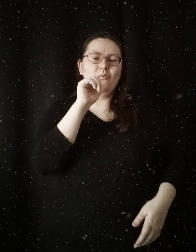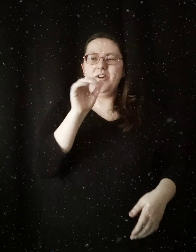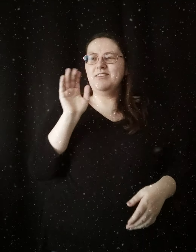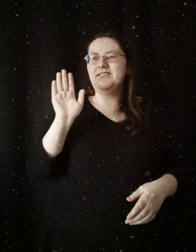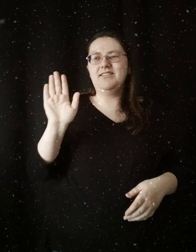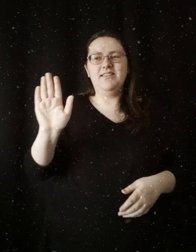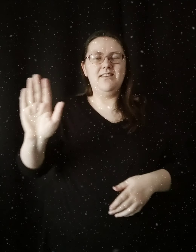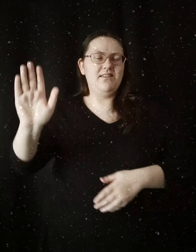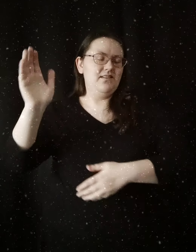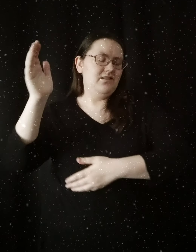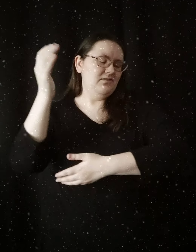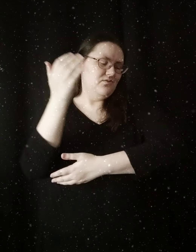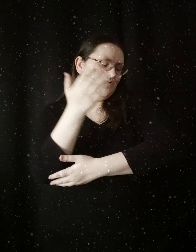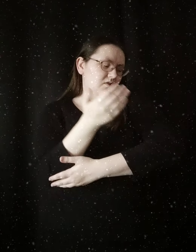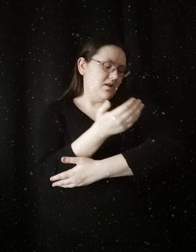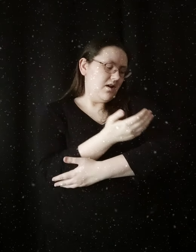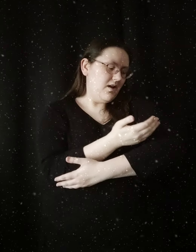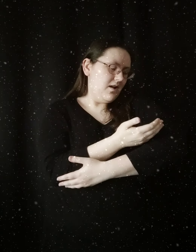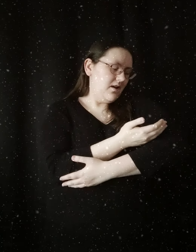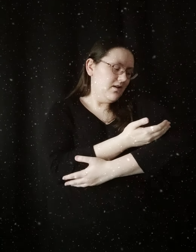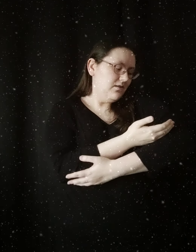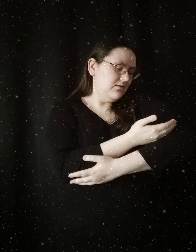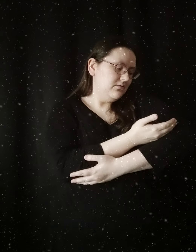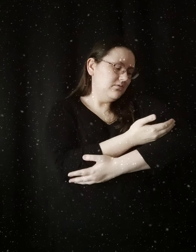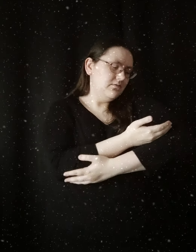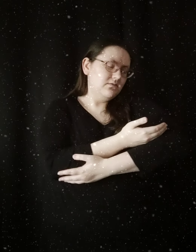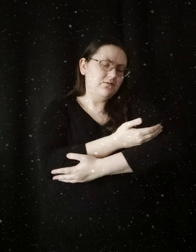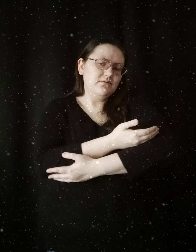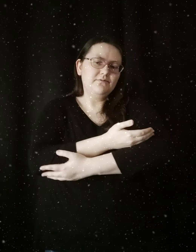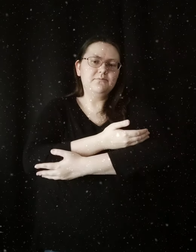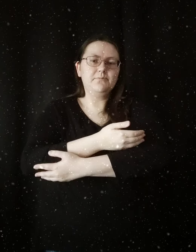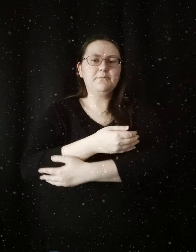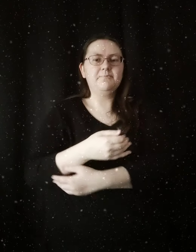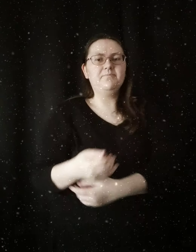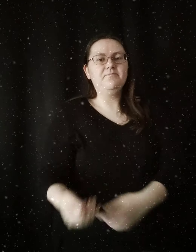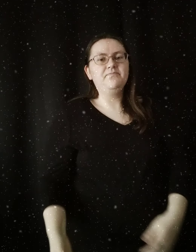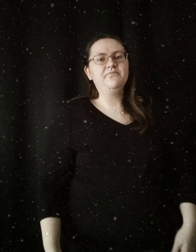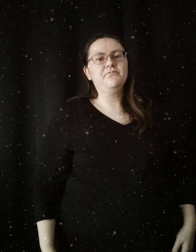It wasn't his child